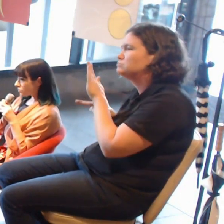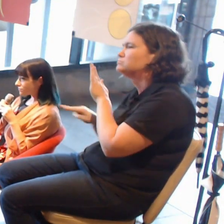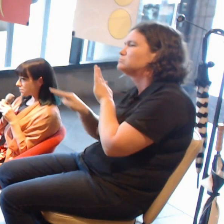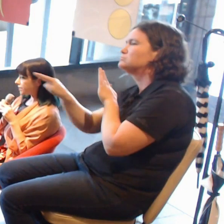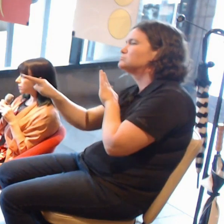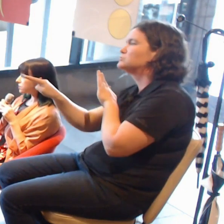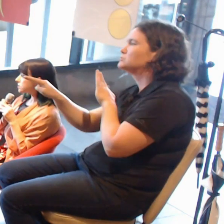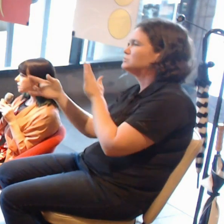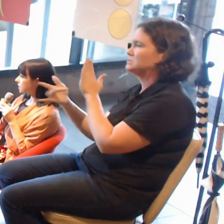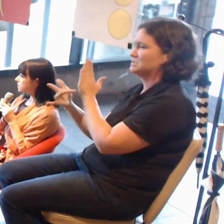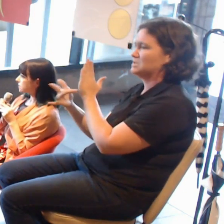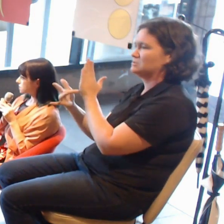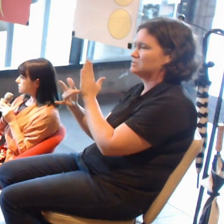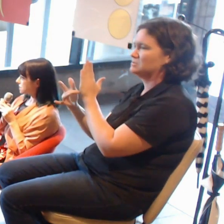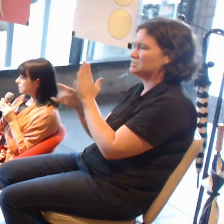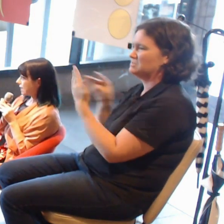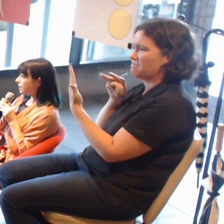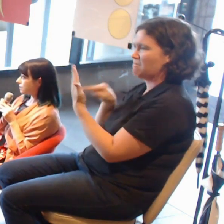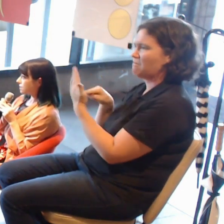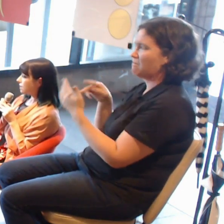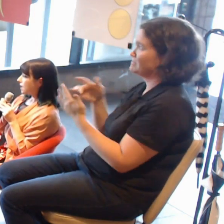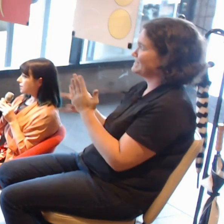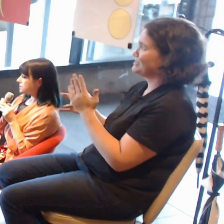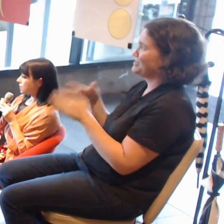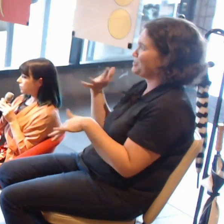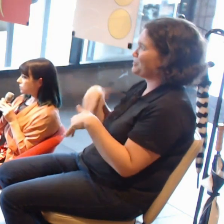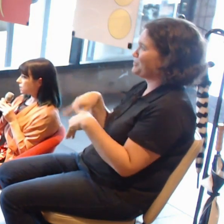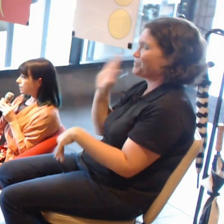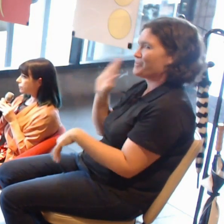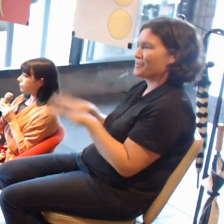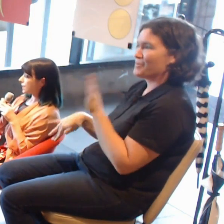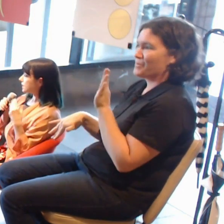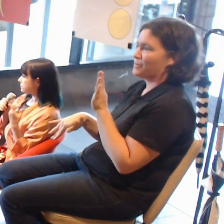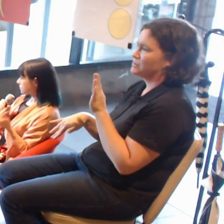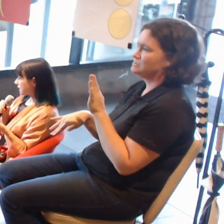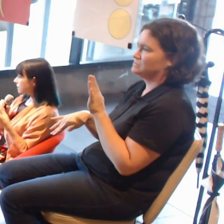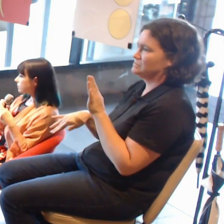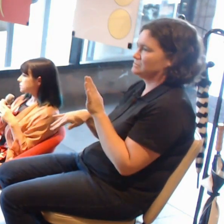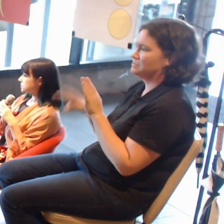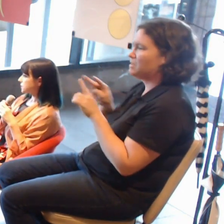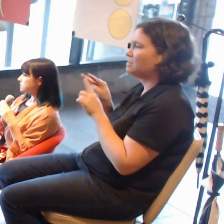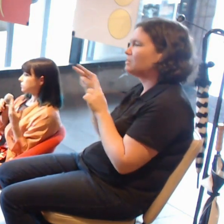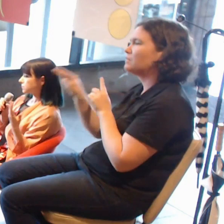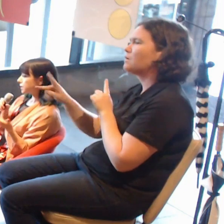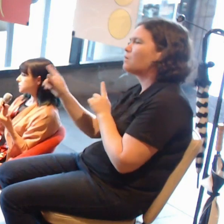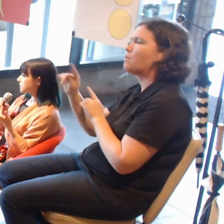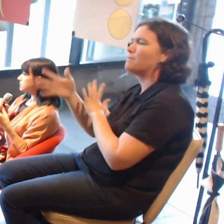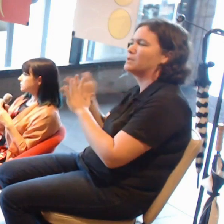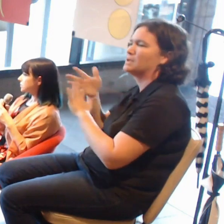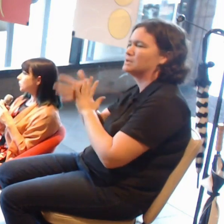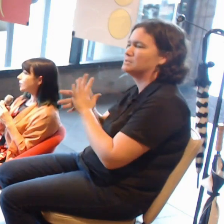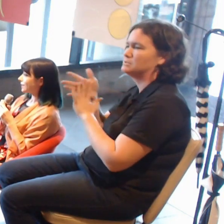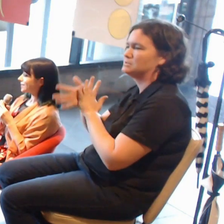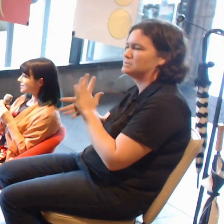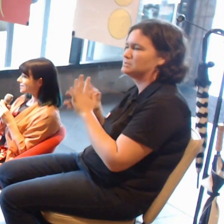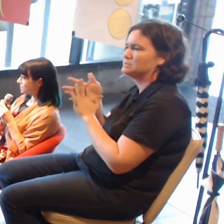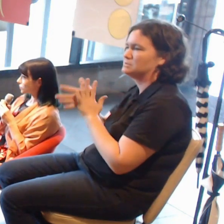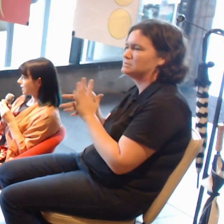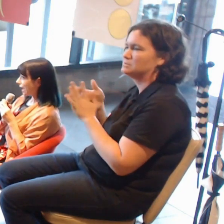and just dig down, and at least from the gallery's perspective or mine as the curator, "Is this is good art?"